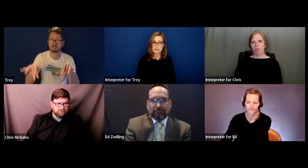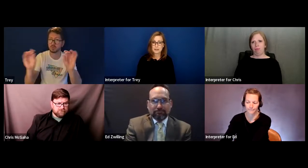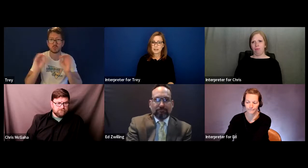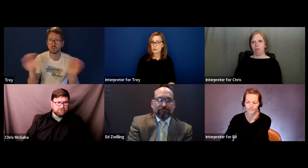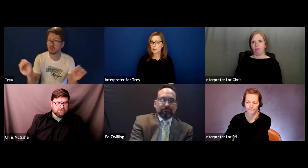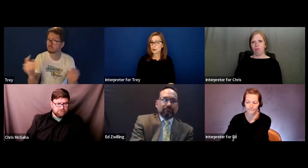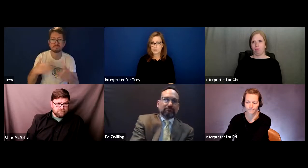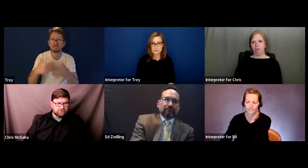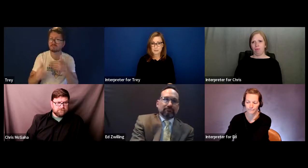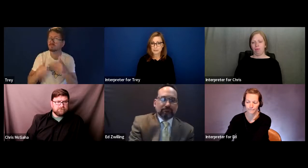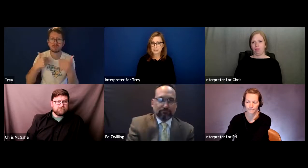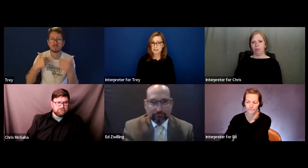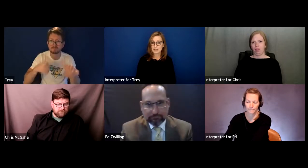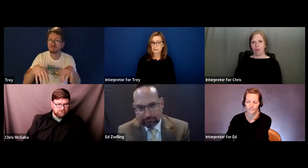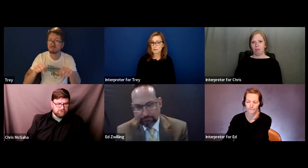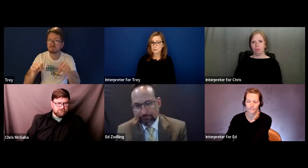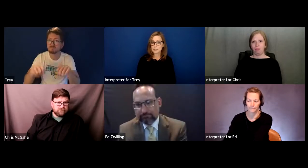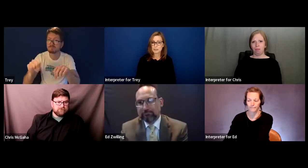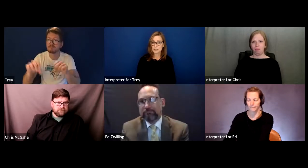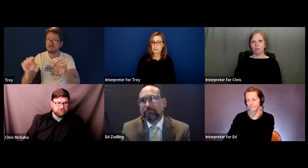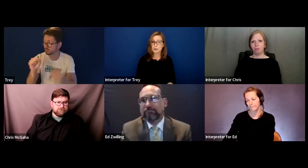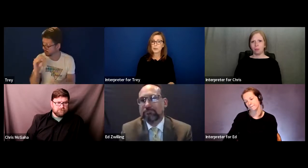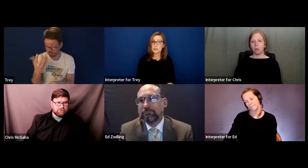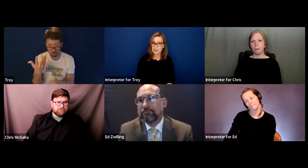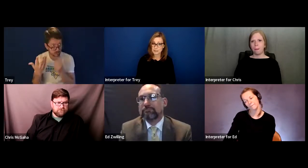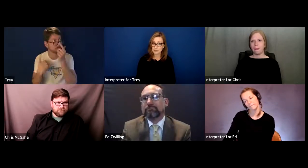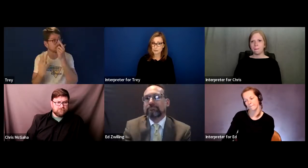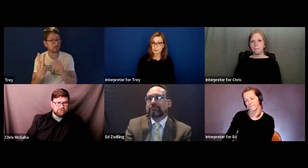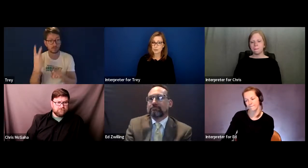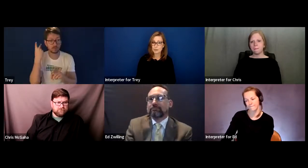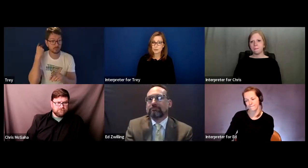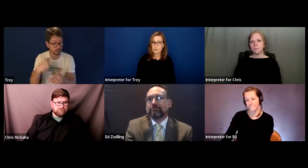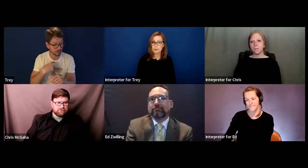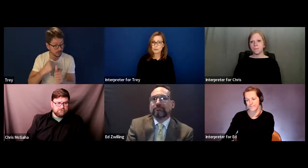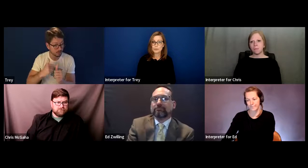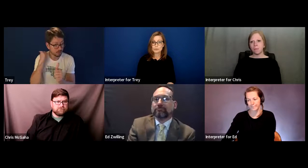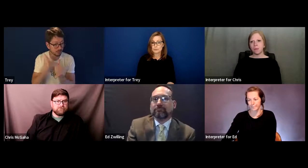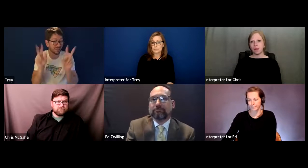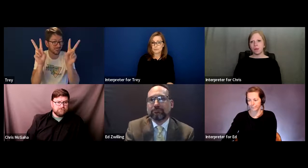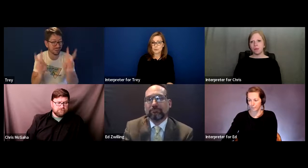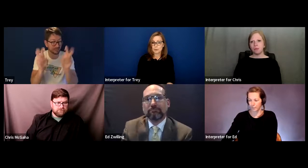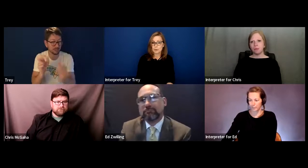Again, regardless of the fact that I had no speech skills and no hearing skills to start